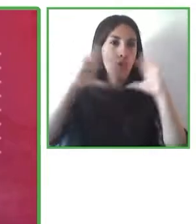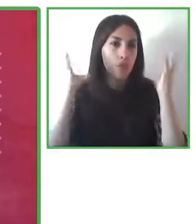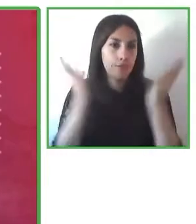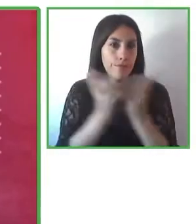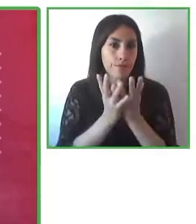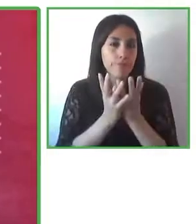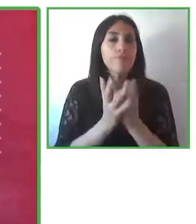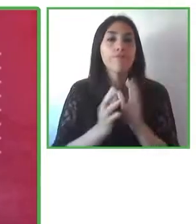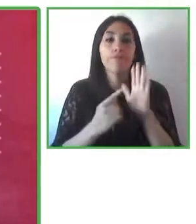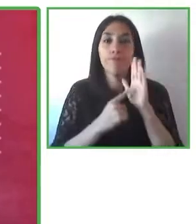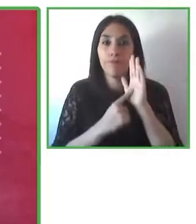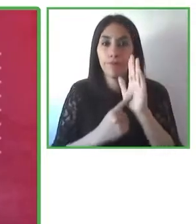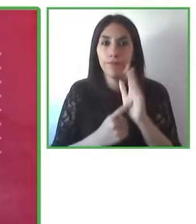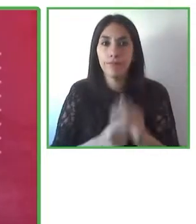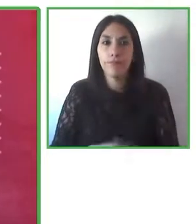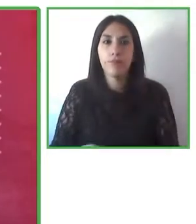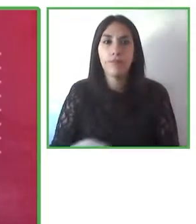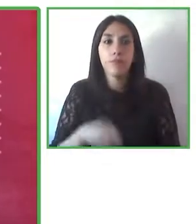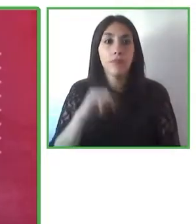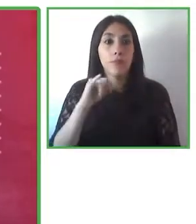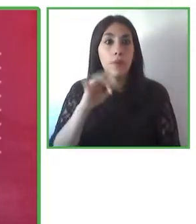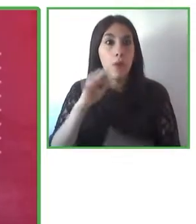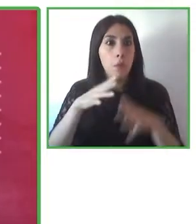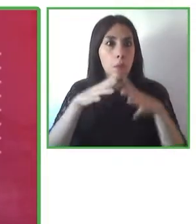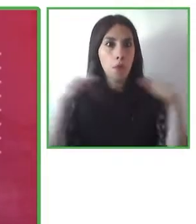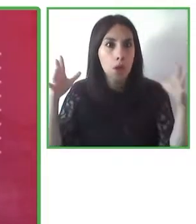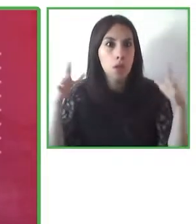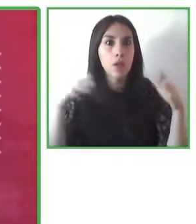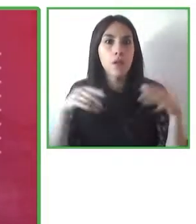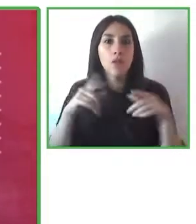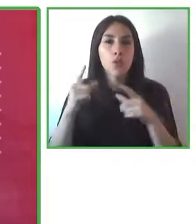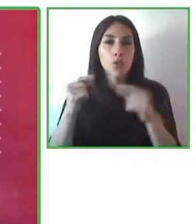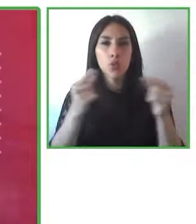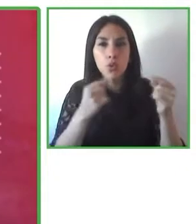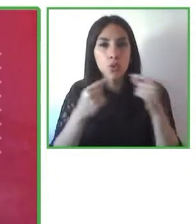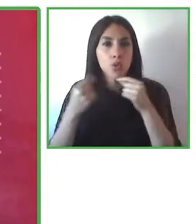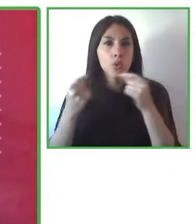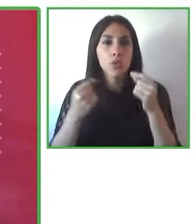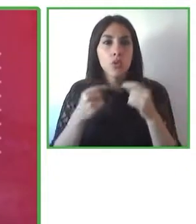and that way you can generate more accessibility right from the start